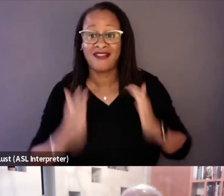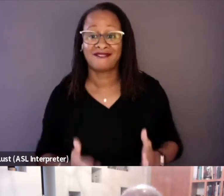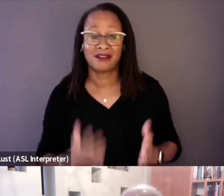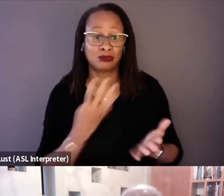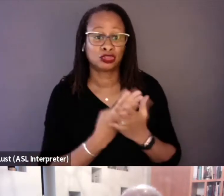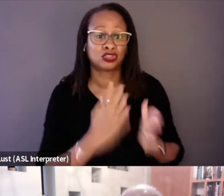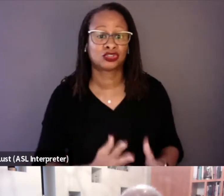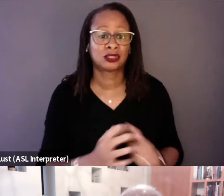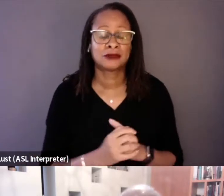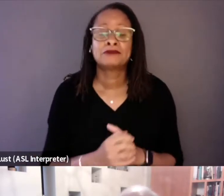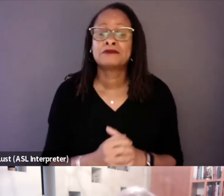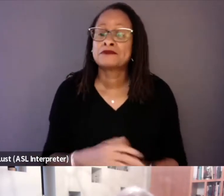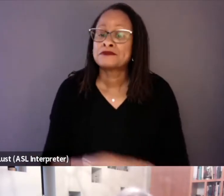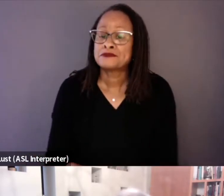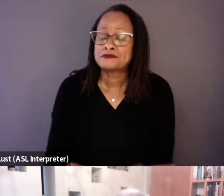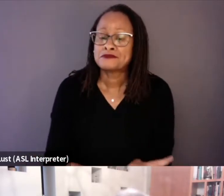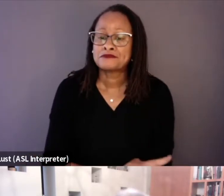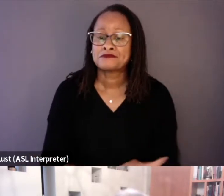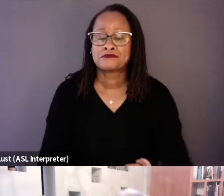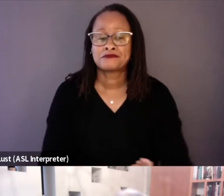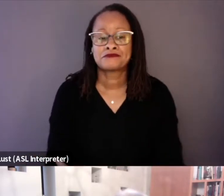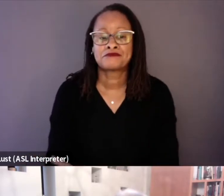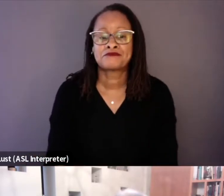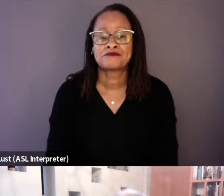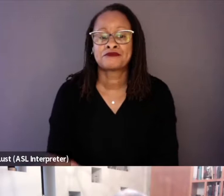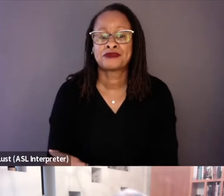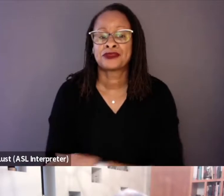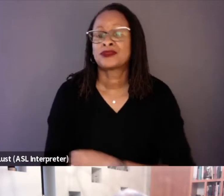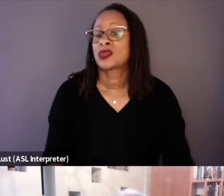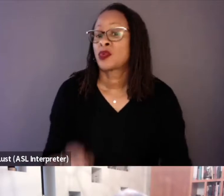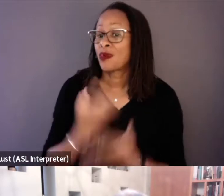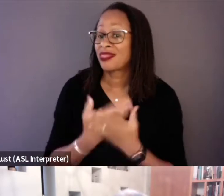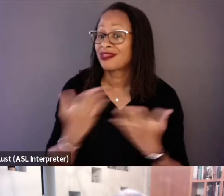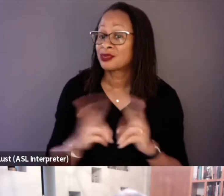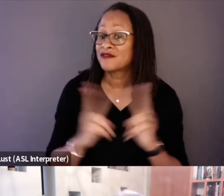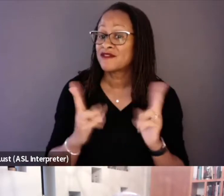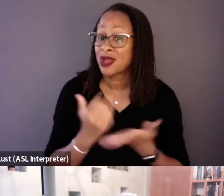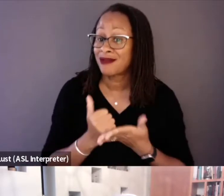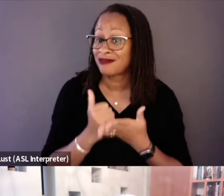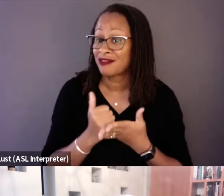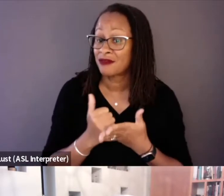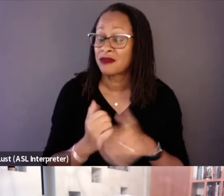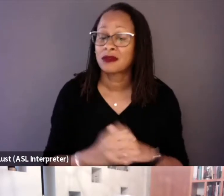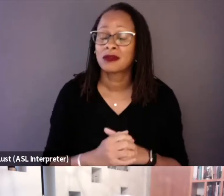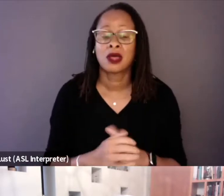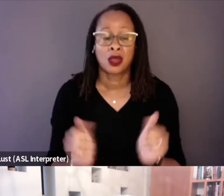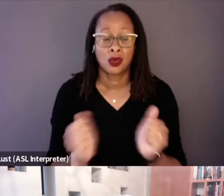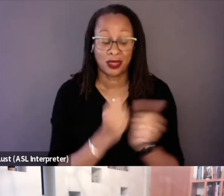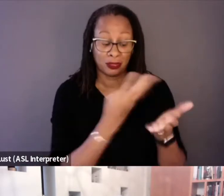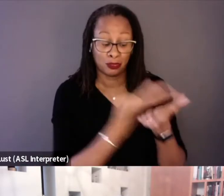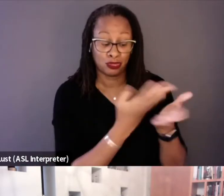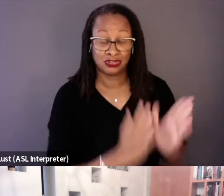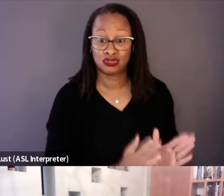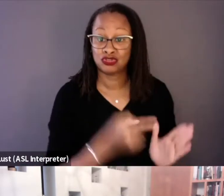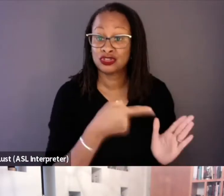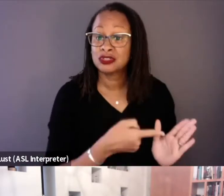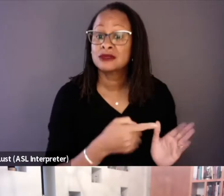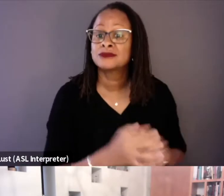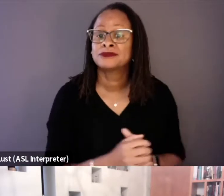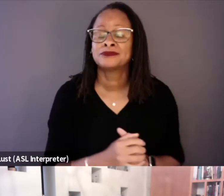Yeah, so one of the things that was very helpful as far as the prisoners are concerned was that when the settlement,